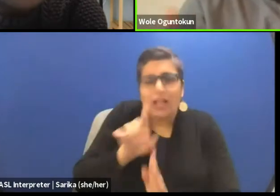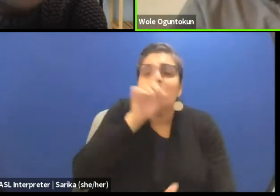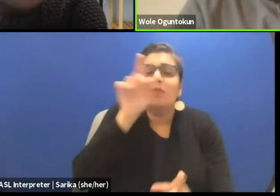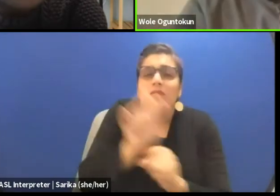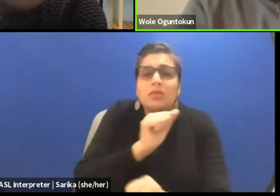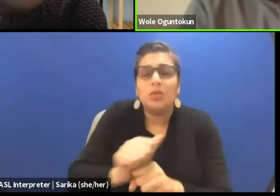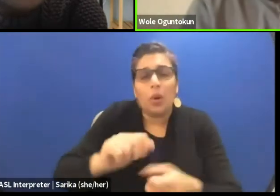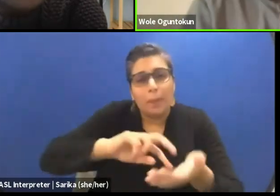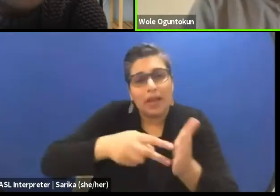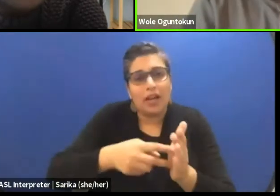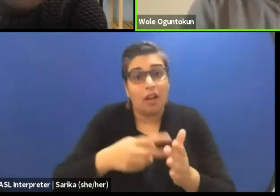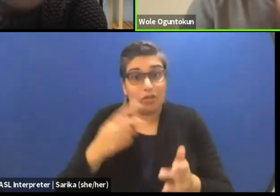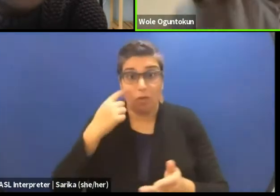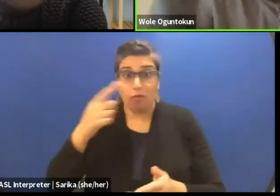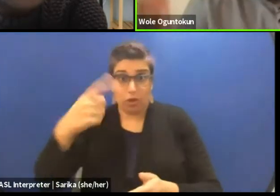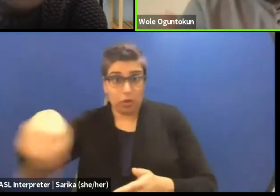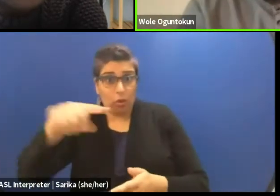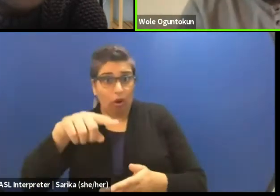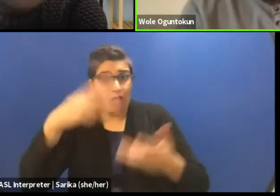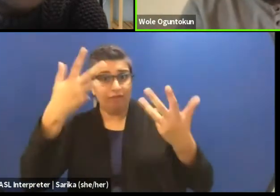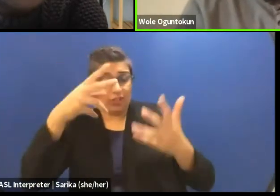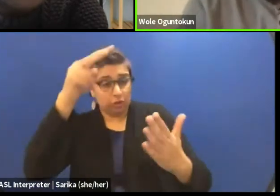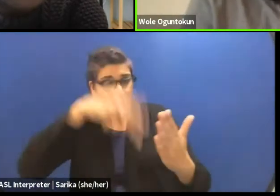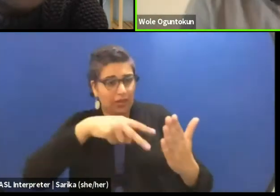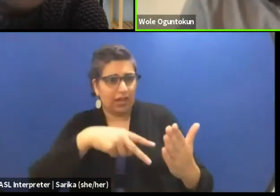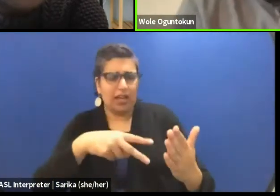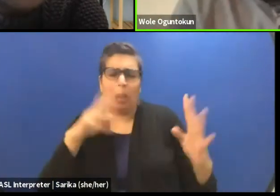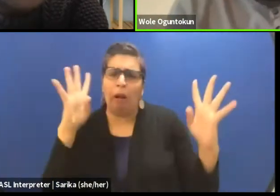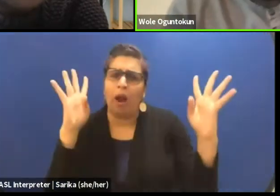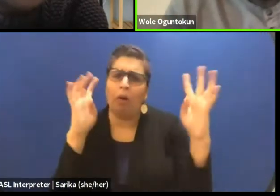it might be one of the most complex things ever written out of Africa.